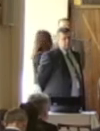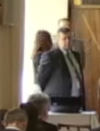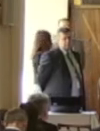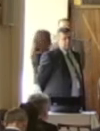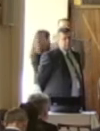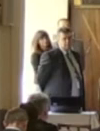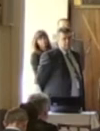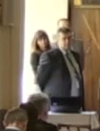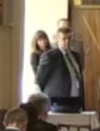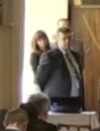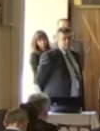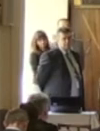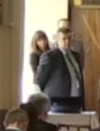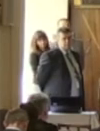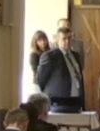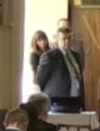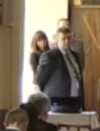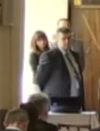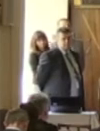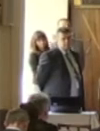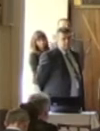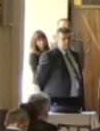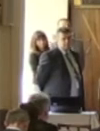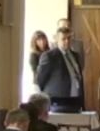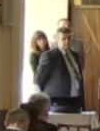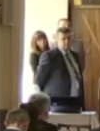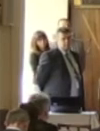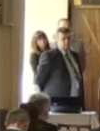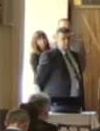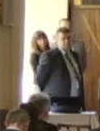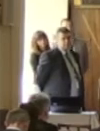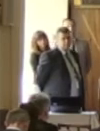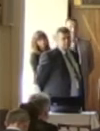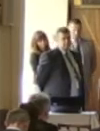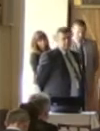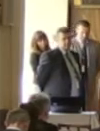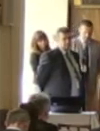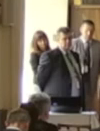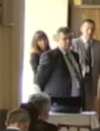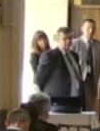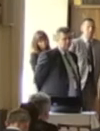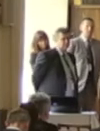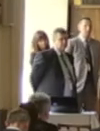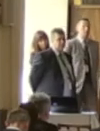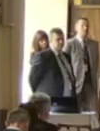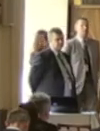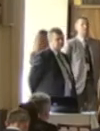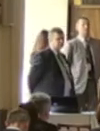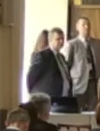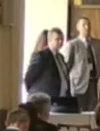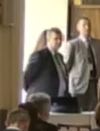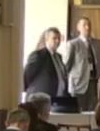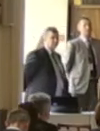regards to the gig economy and also the sort of casualised forms there's some